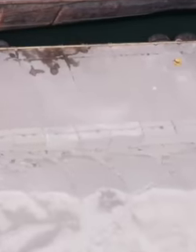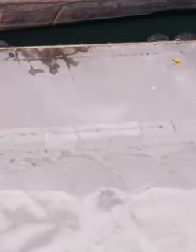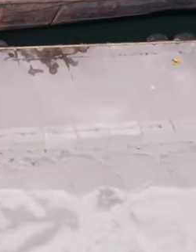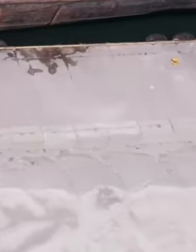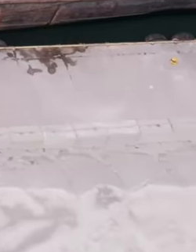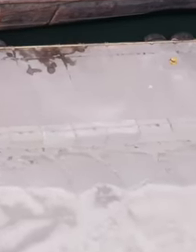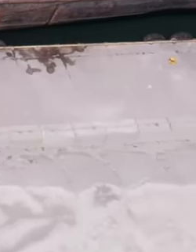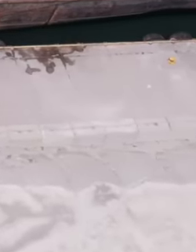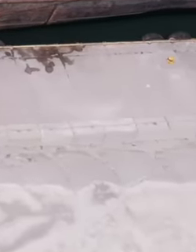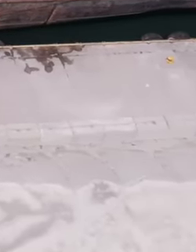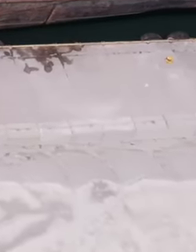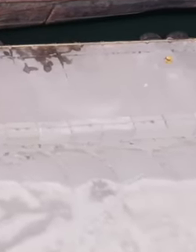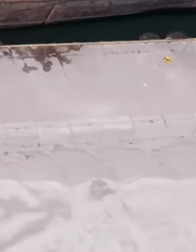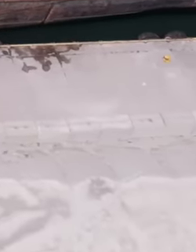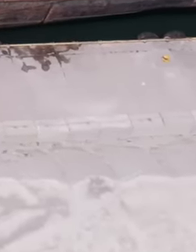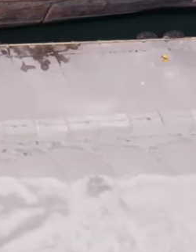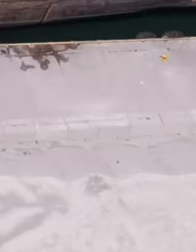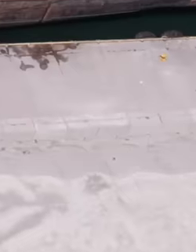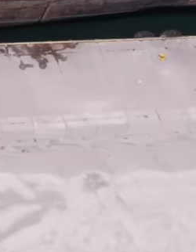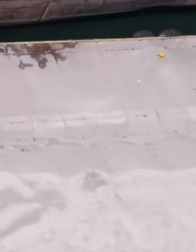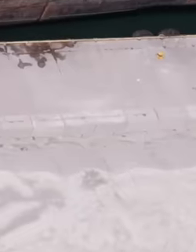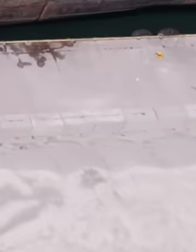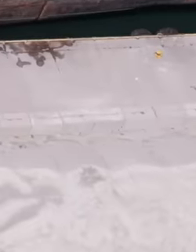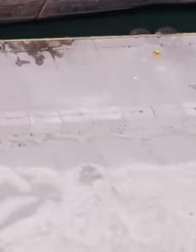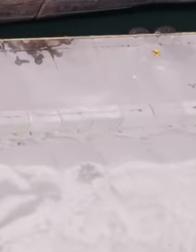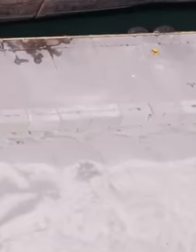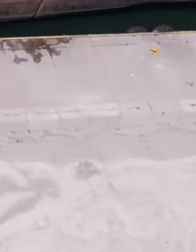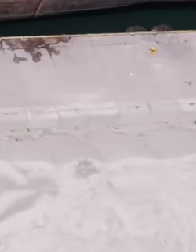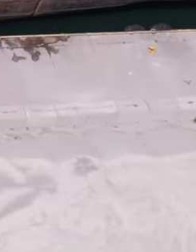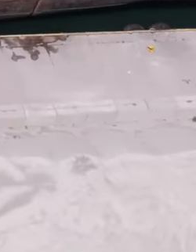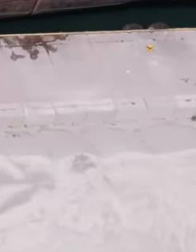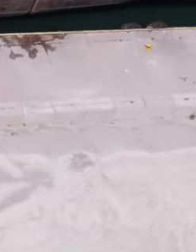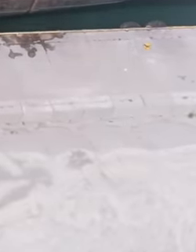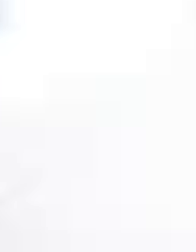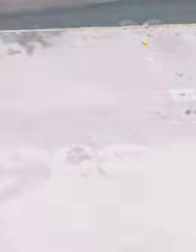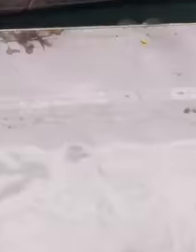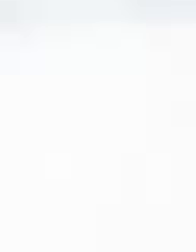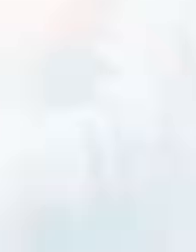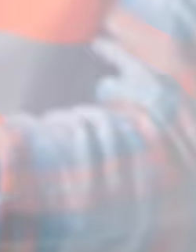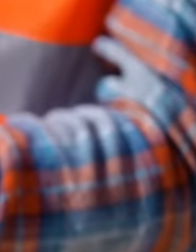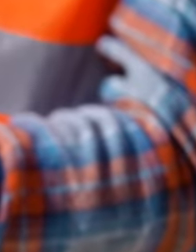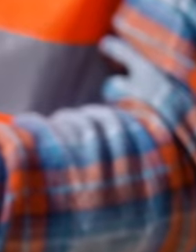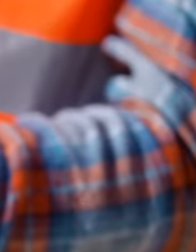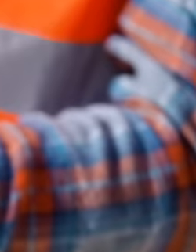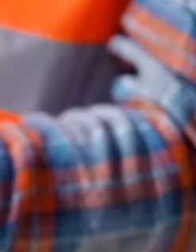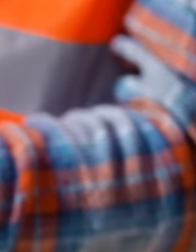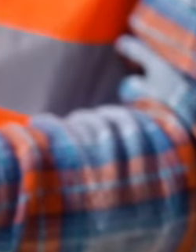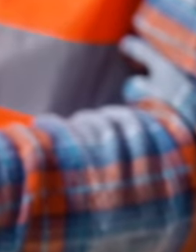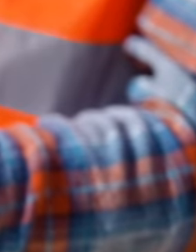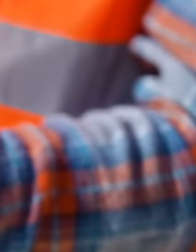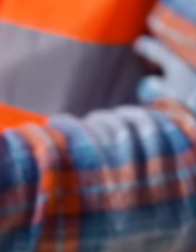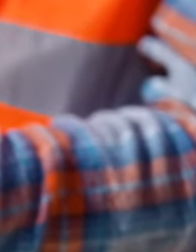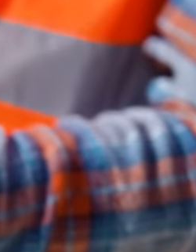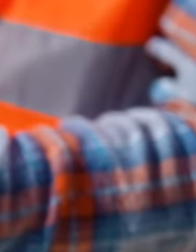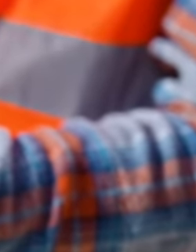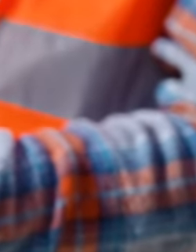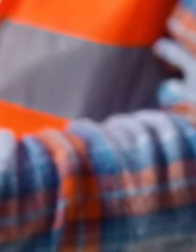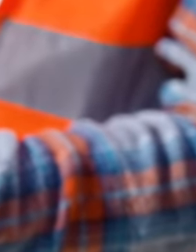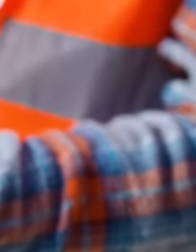the businessmen because they were already used to continuing to loot the country later once